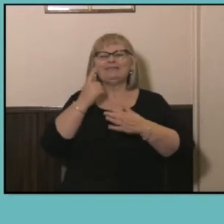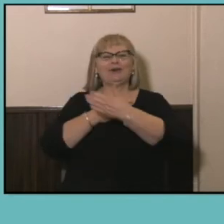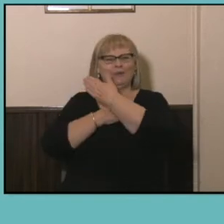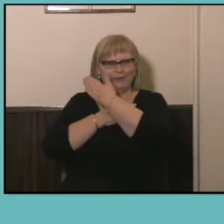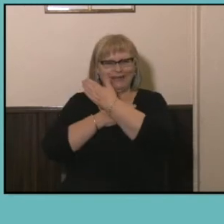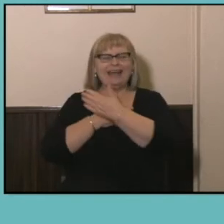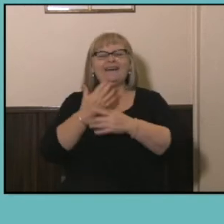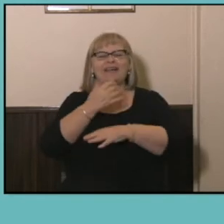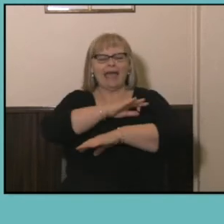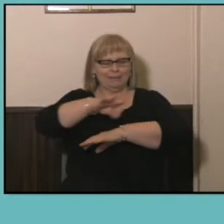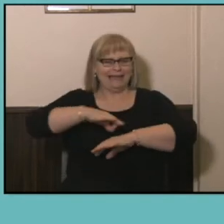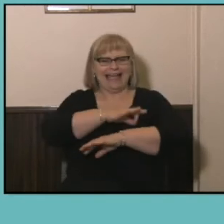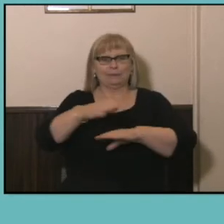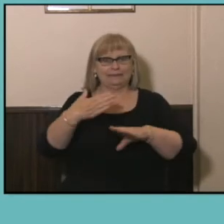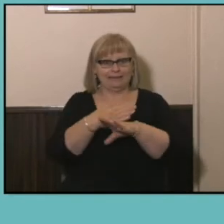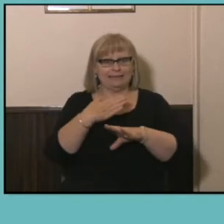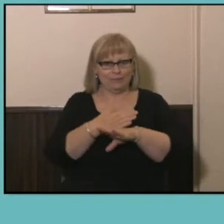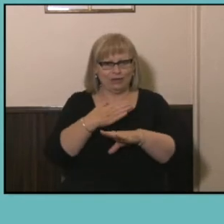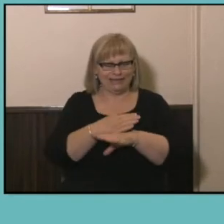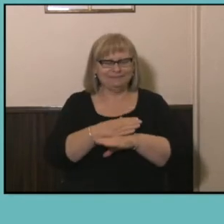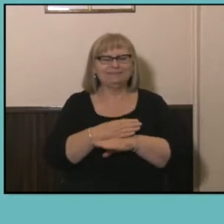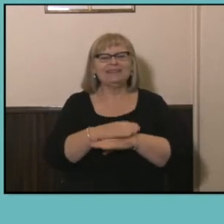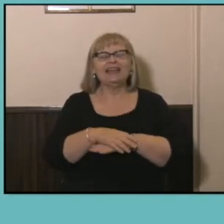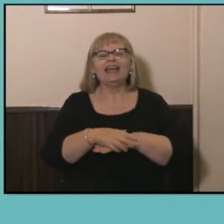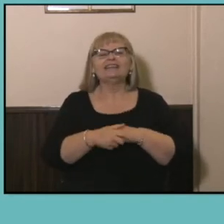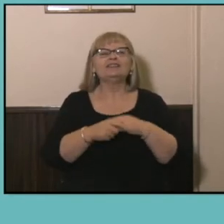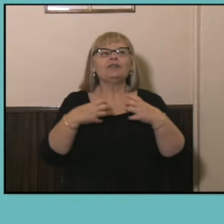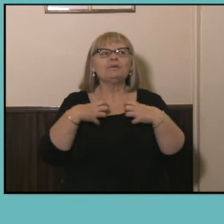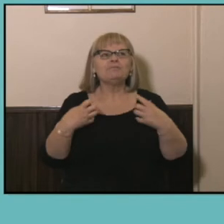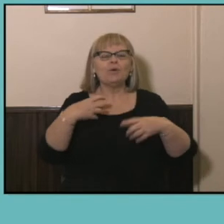Work data, the further out from the sensor you get the longer the hours